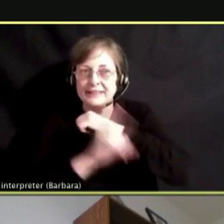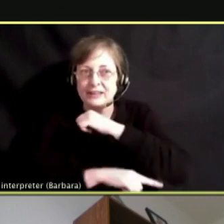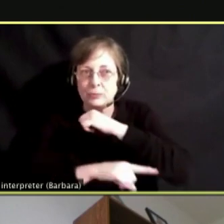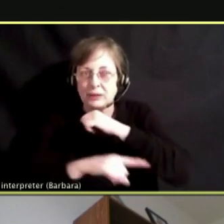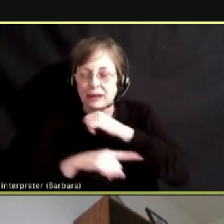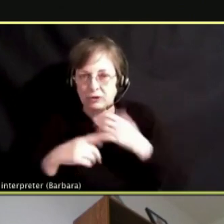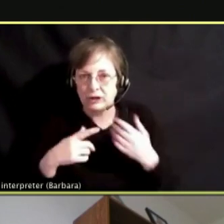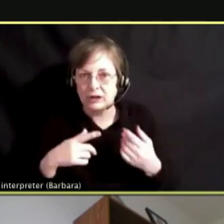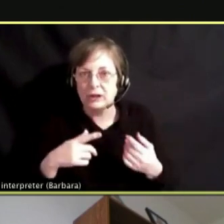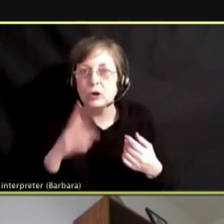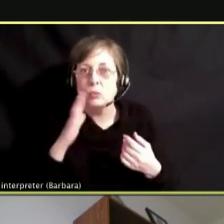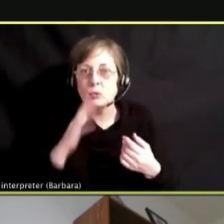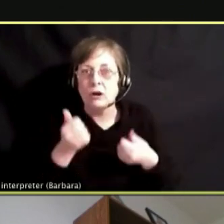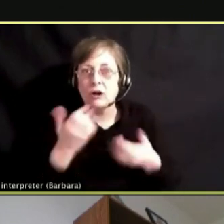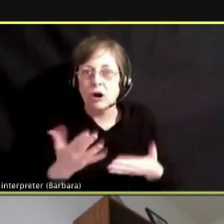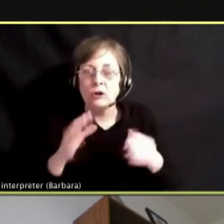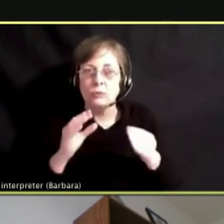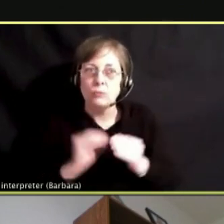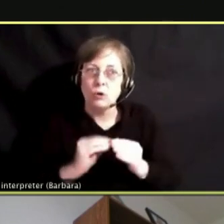TO MORE PRODUCTIVE WAY OF DEALING WITH IT.